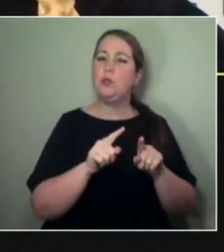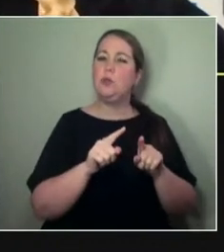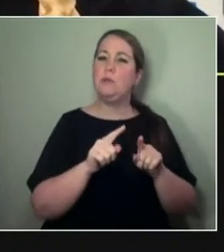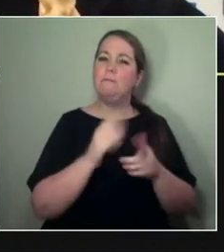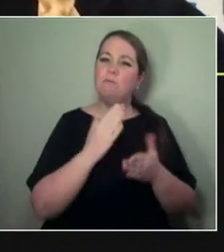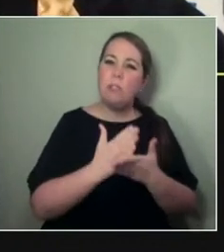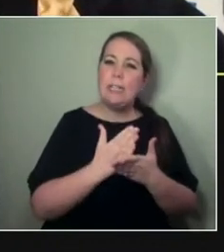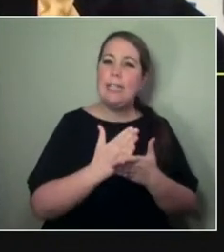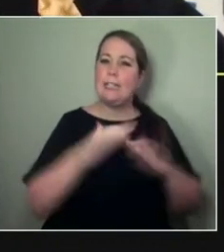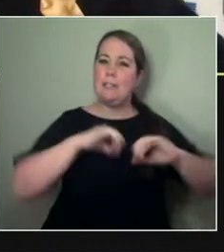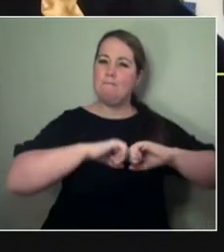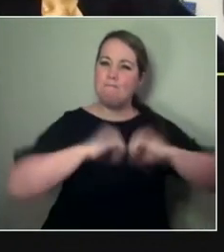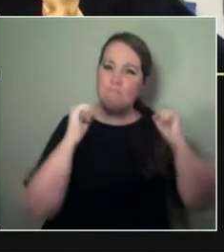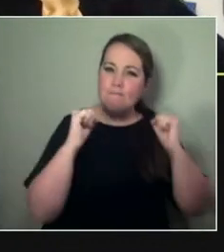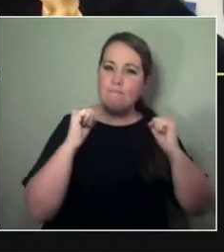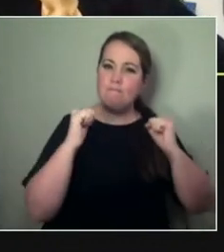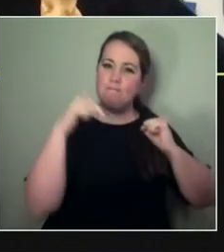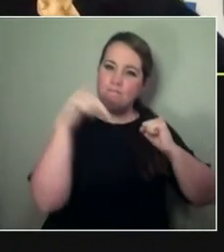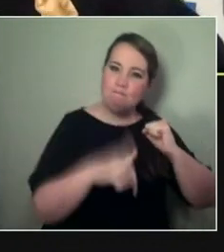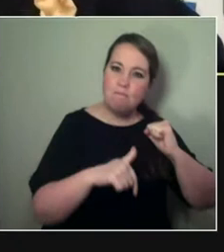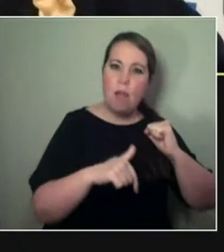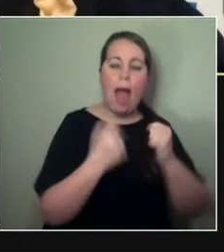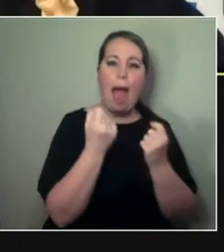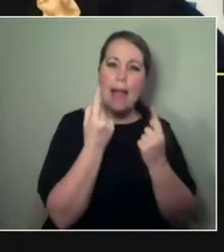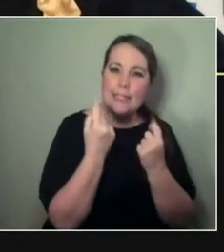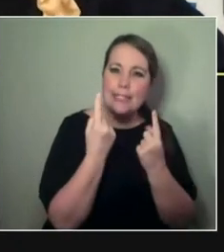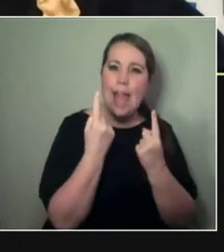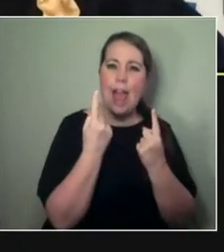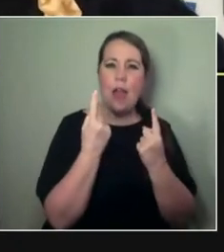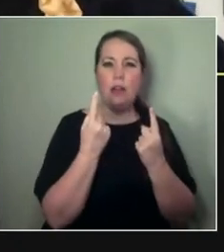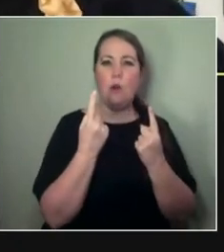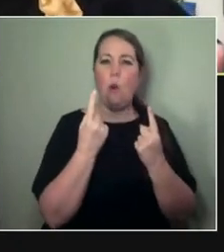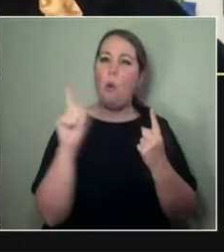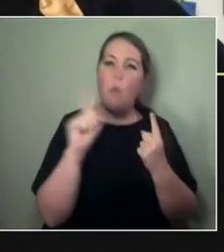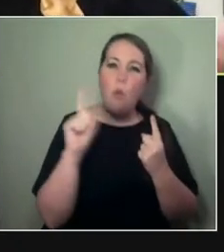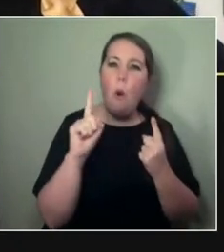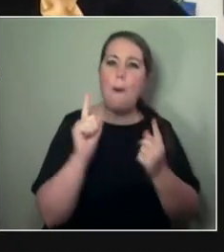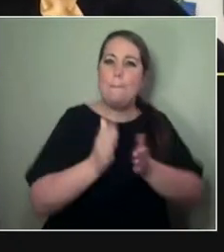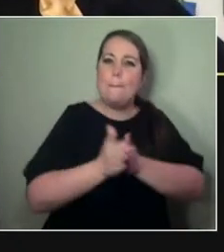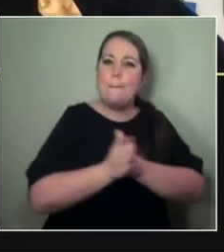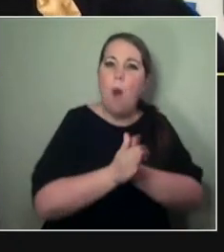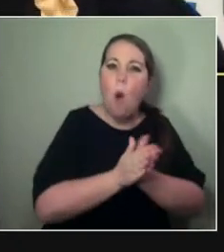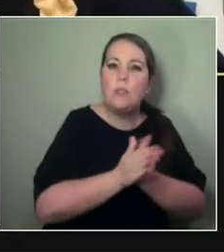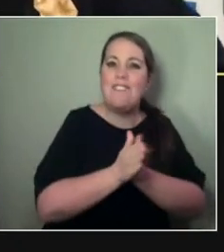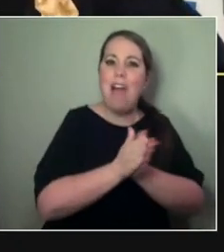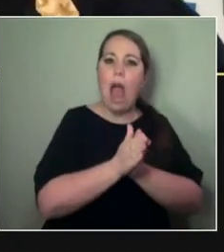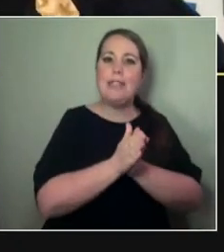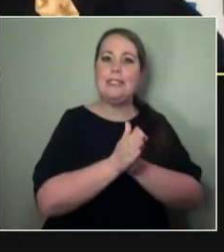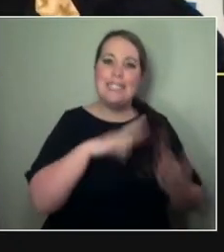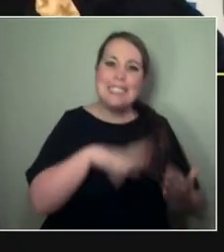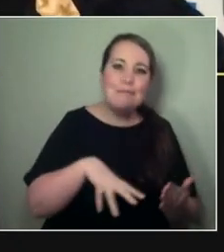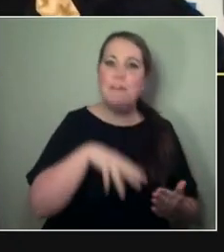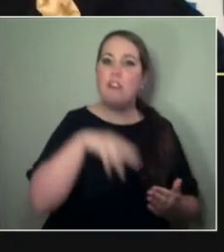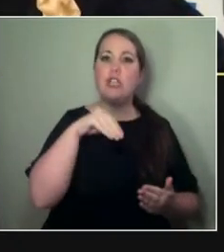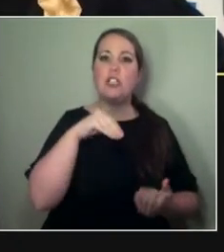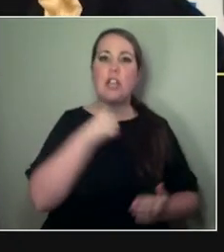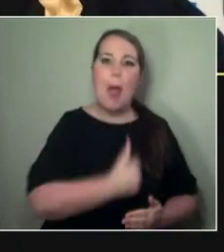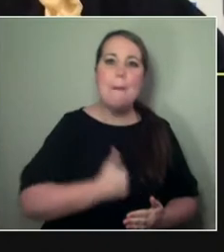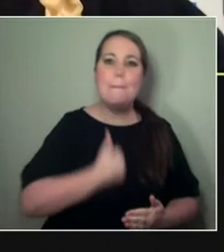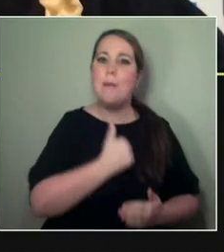what would get us going again creatively. I think, spiritually, emotionally, everybody was feeling very...